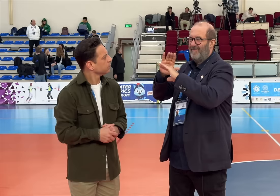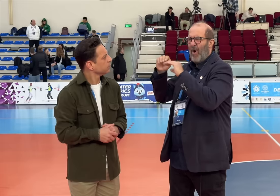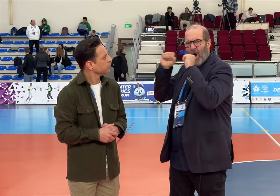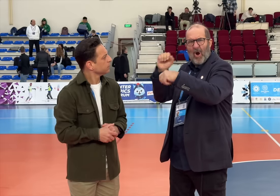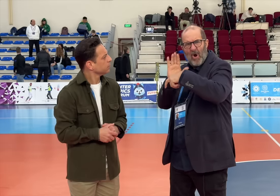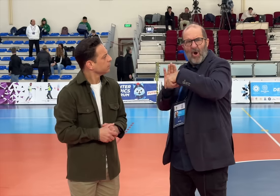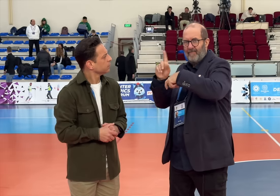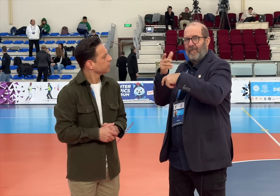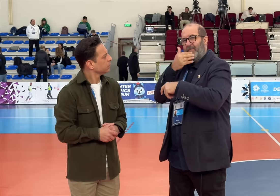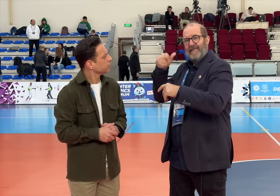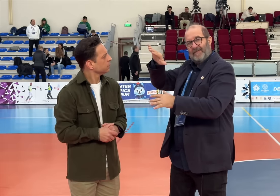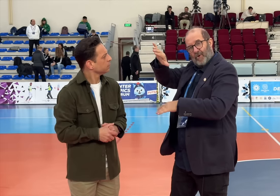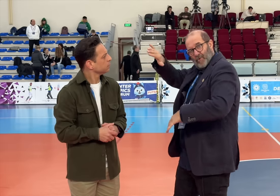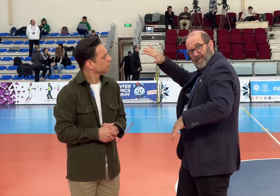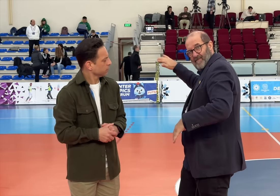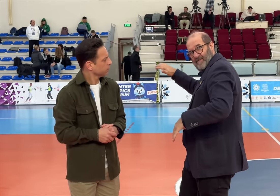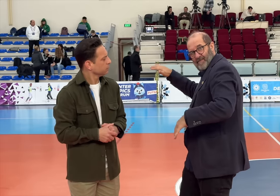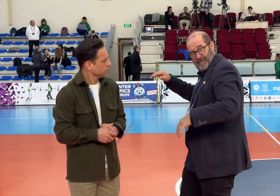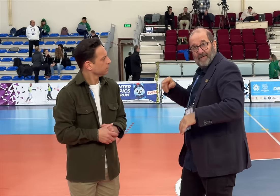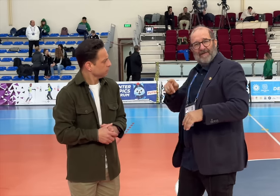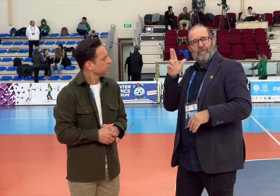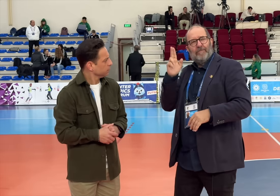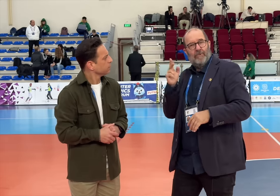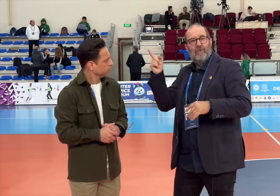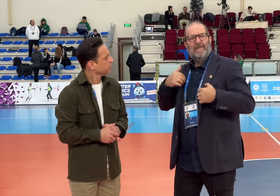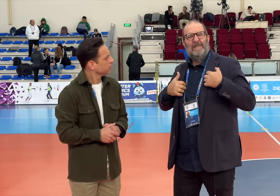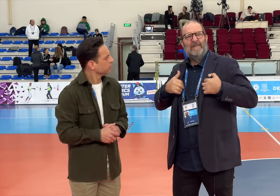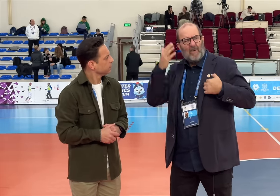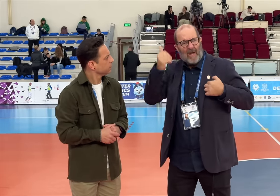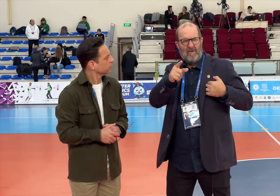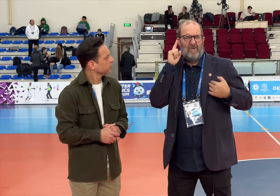the fans to move to the stands. It took 1 to 2 minutes to get back to